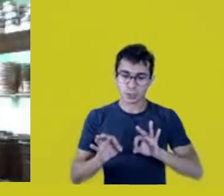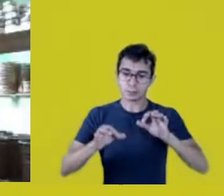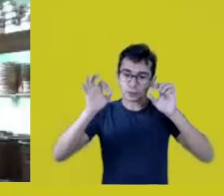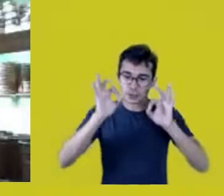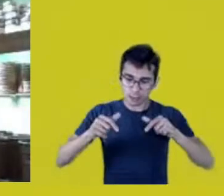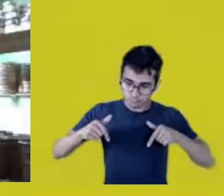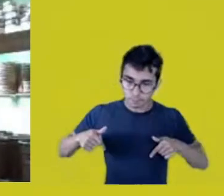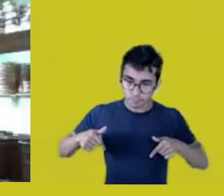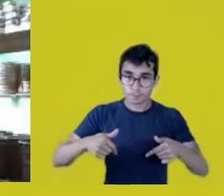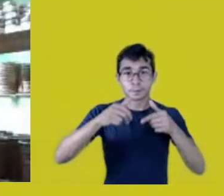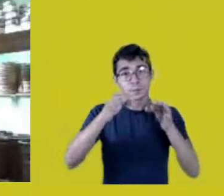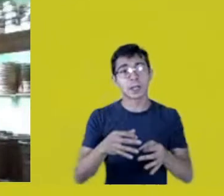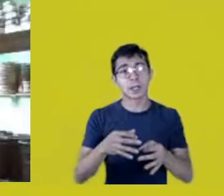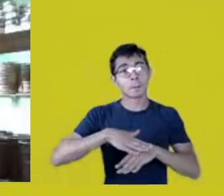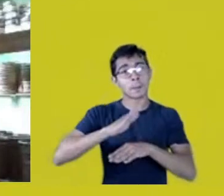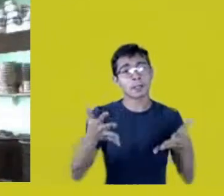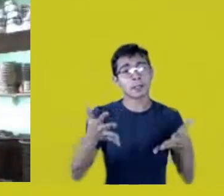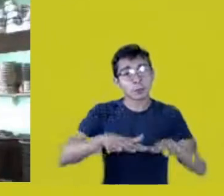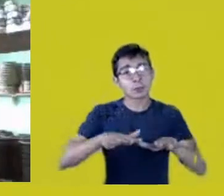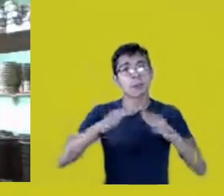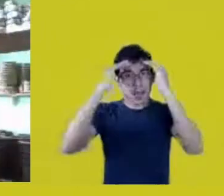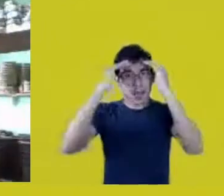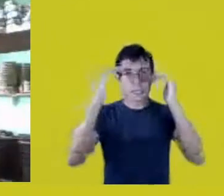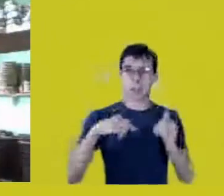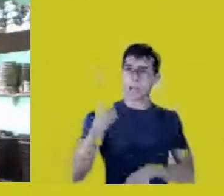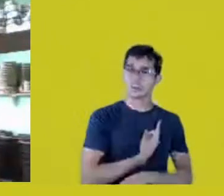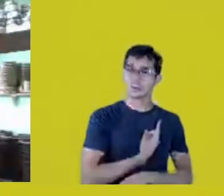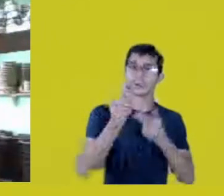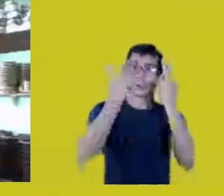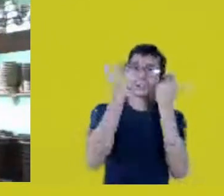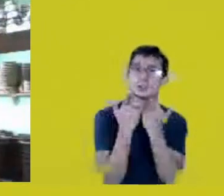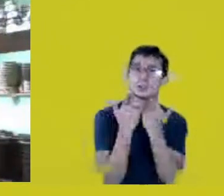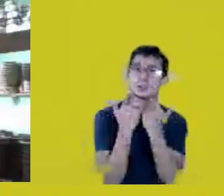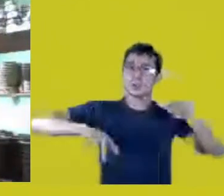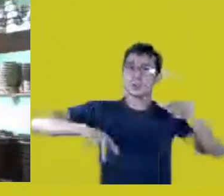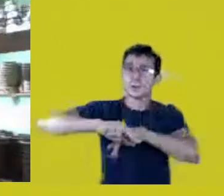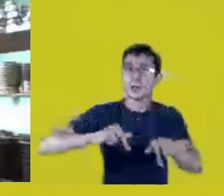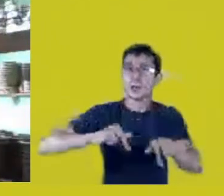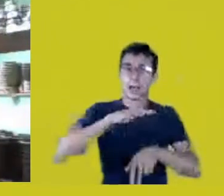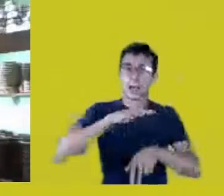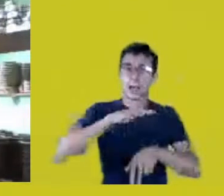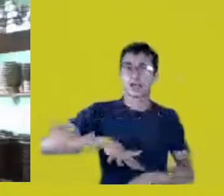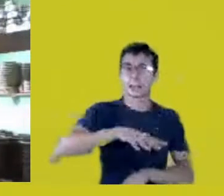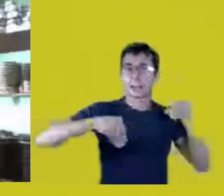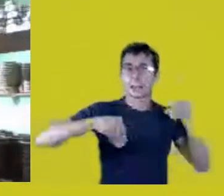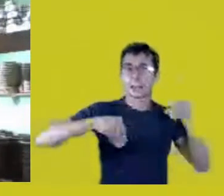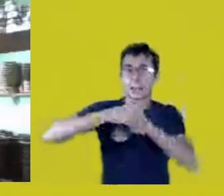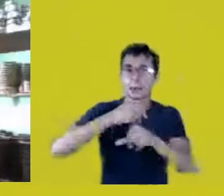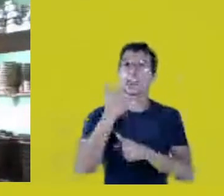that respect our specificities, our territories, our lexical diversity.